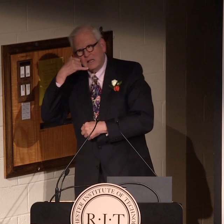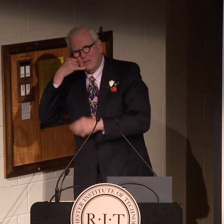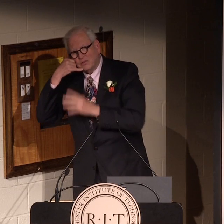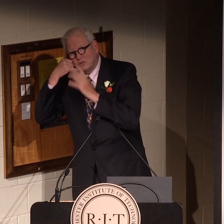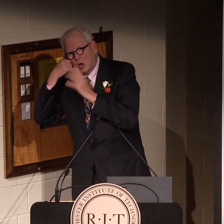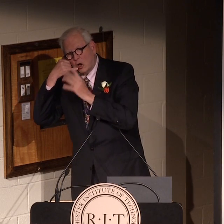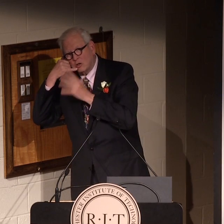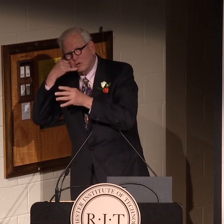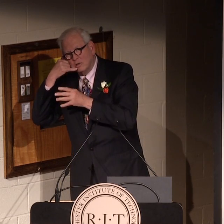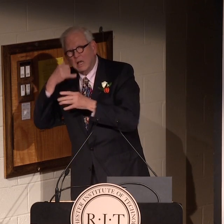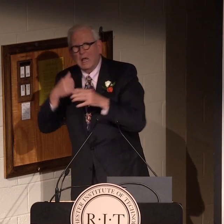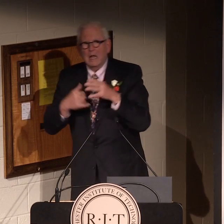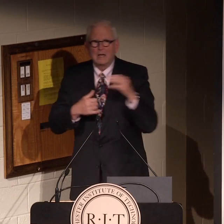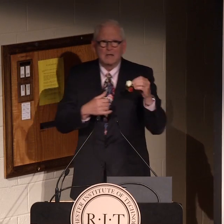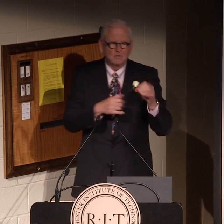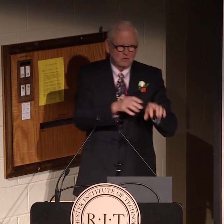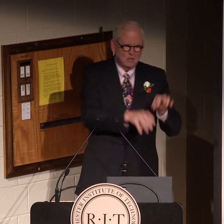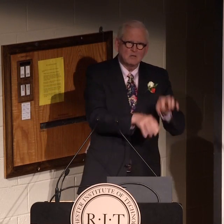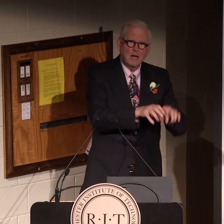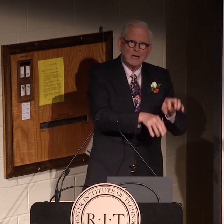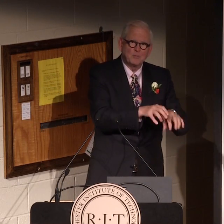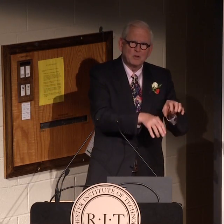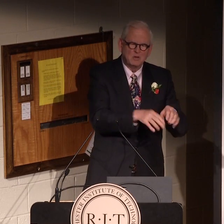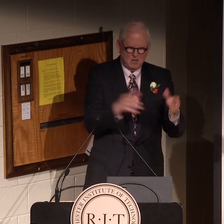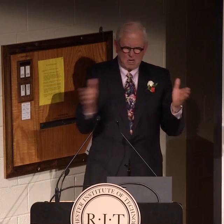and so he figured a way how to combine the talking, the audio,